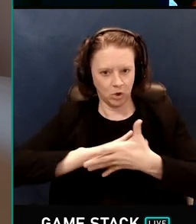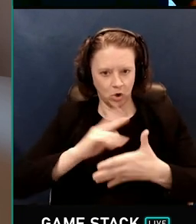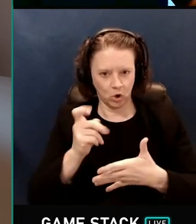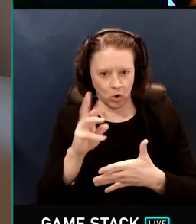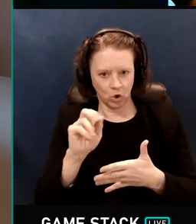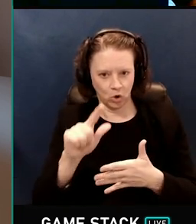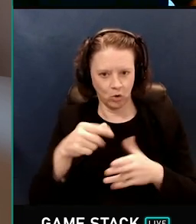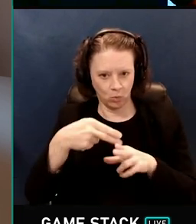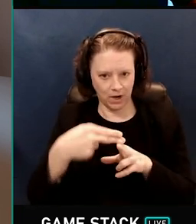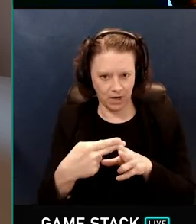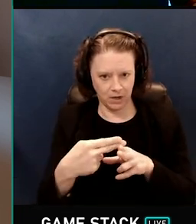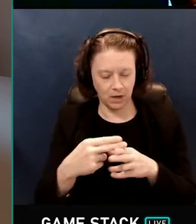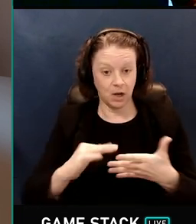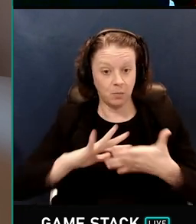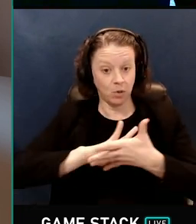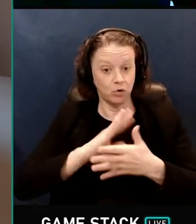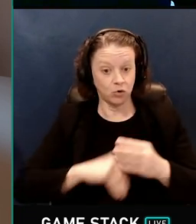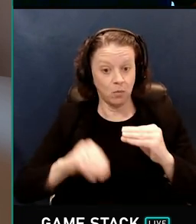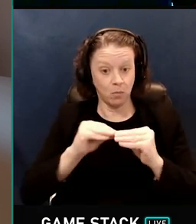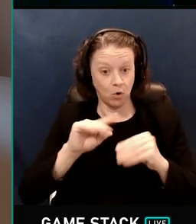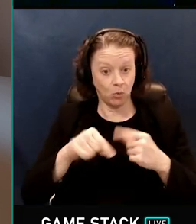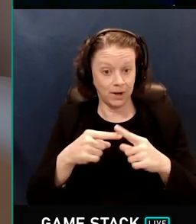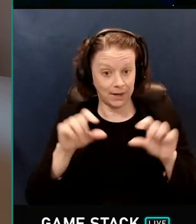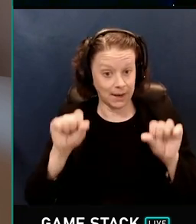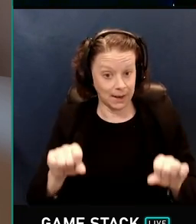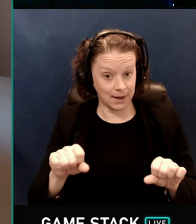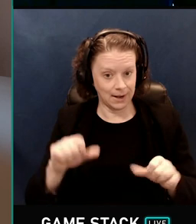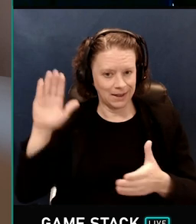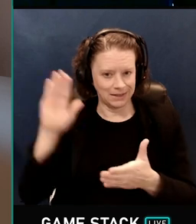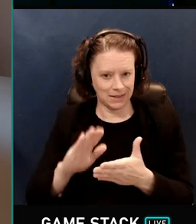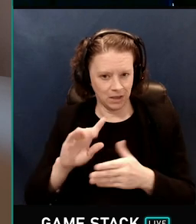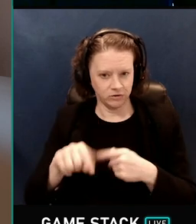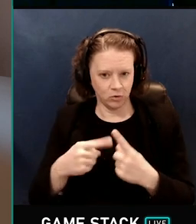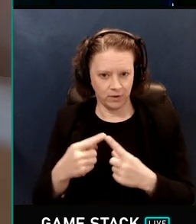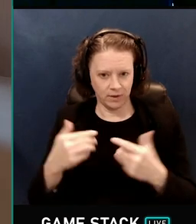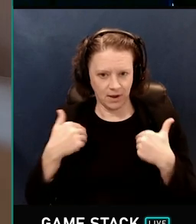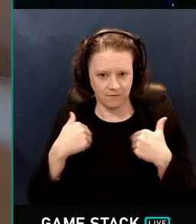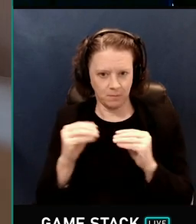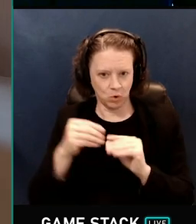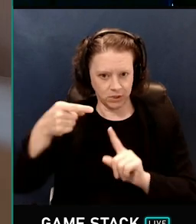So it blurs more when it can, and less when there is more detail going on.